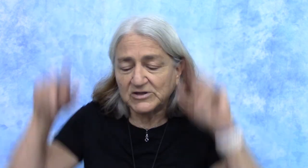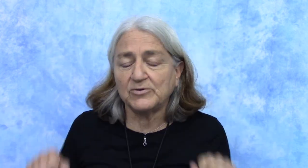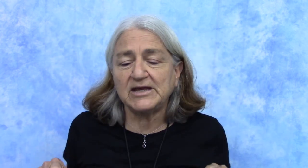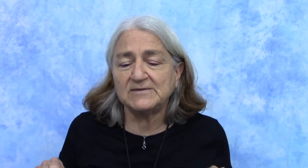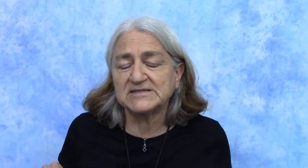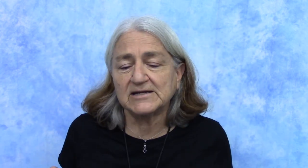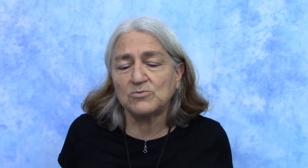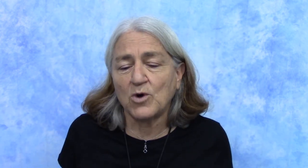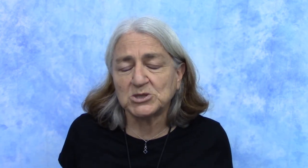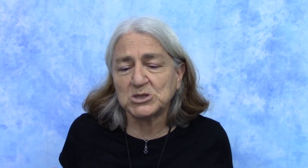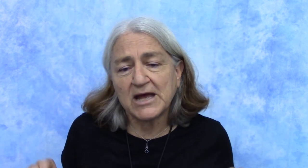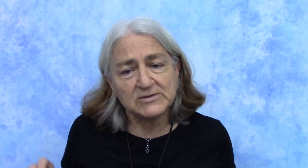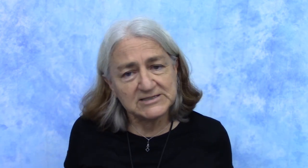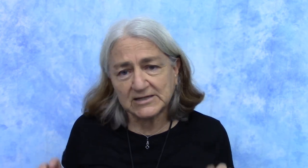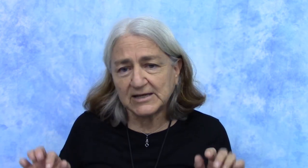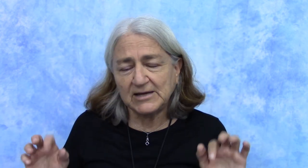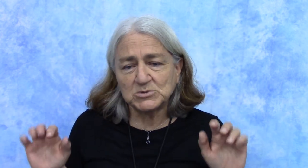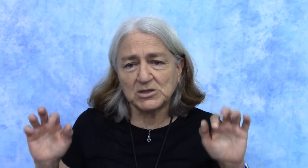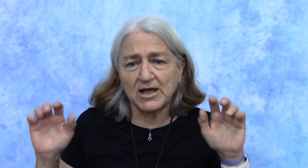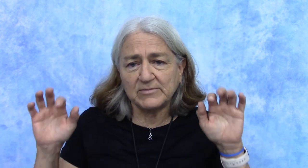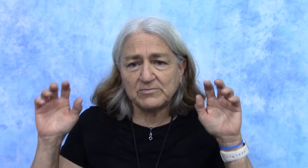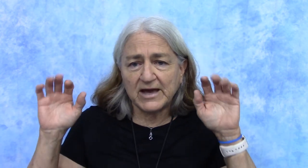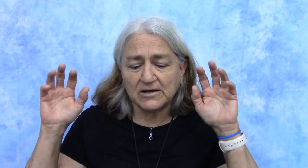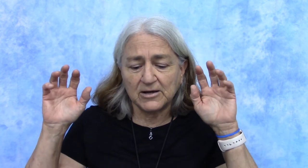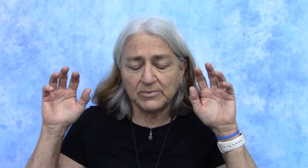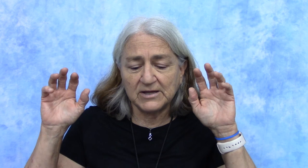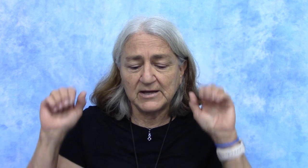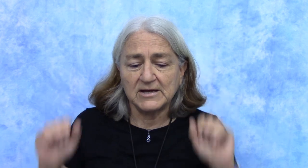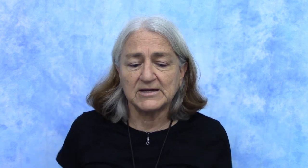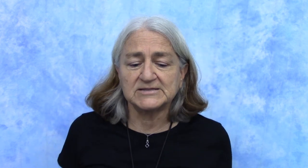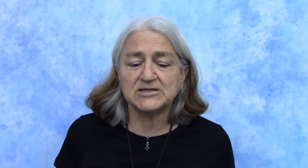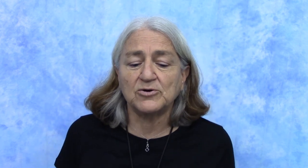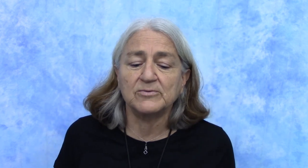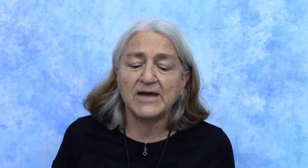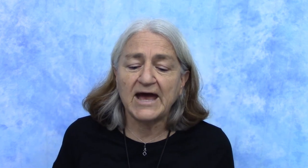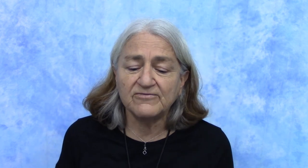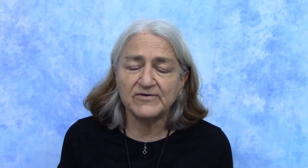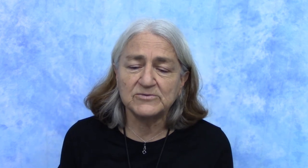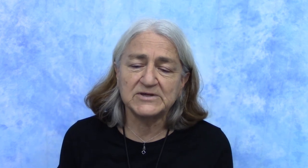he keeps getting washed down. He's going to keep climbing back up. So have fun with these